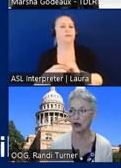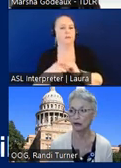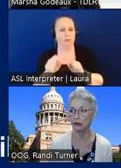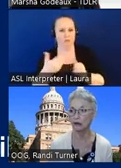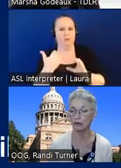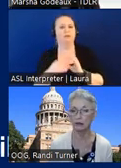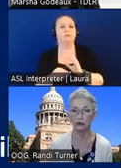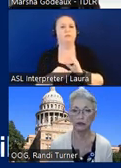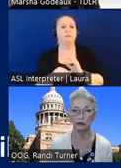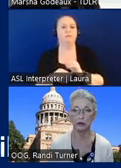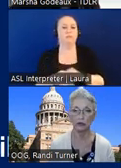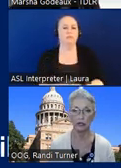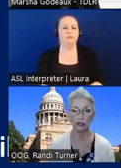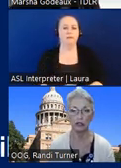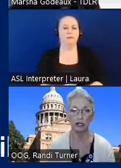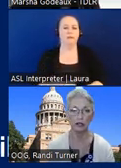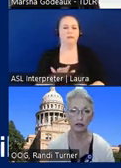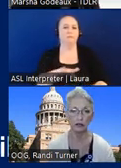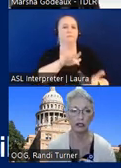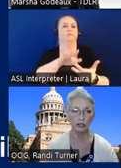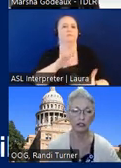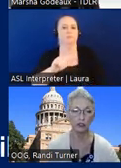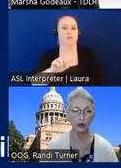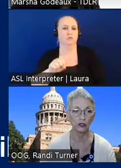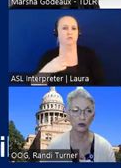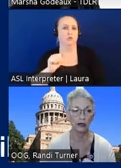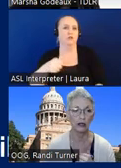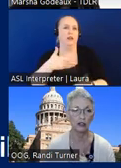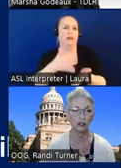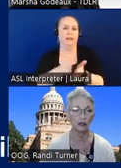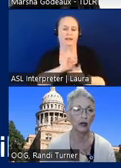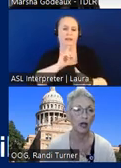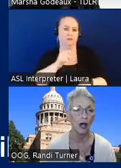um to reach marcia and she can answer any additional questions we may not get to